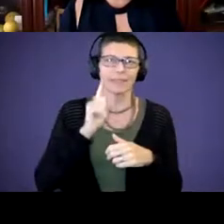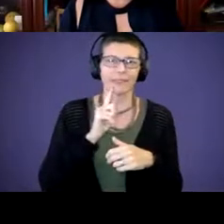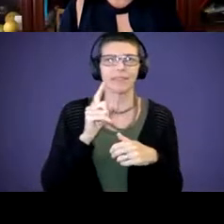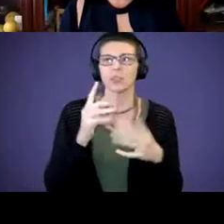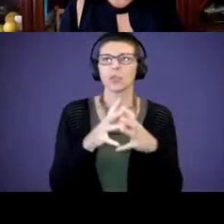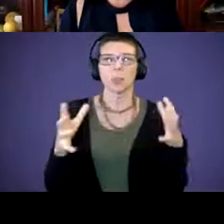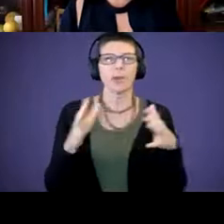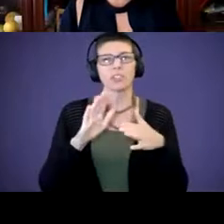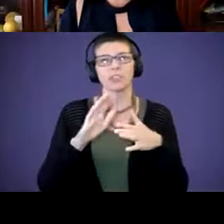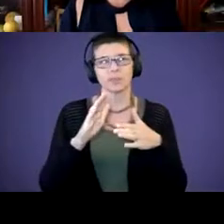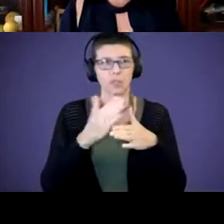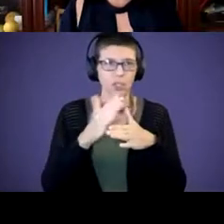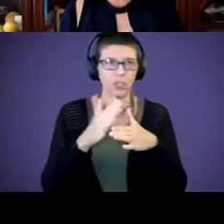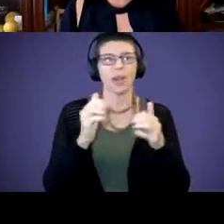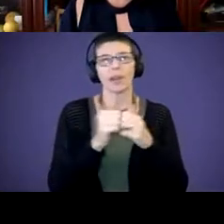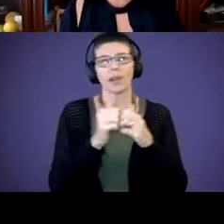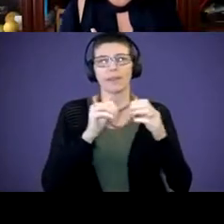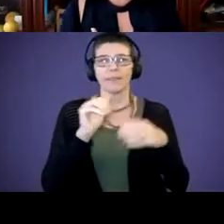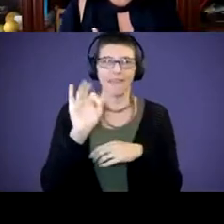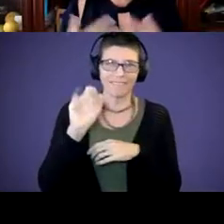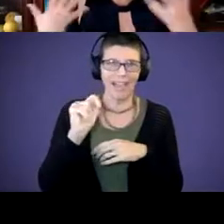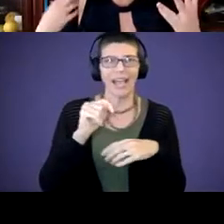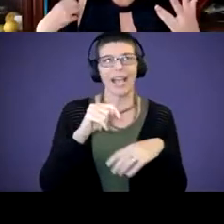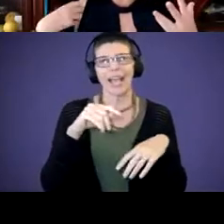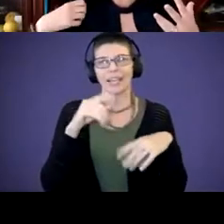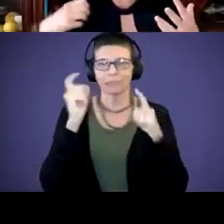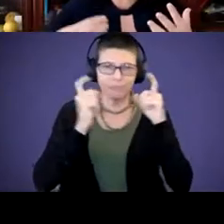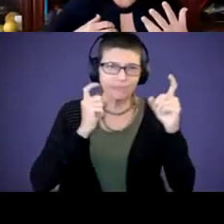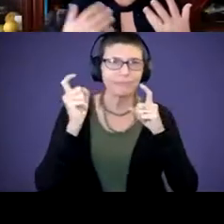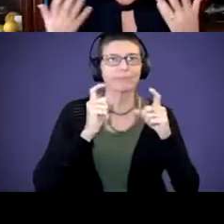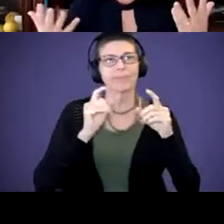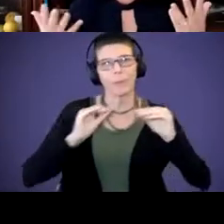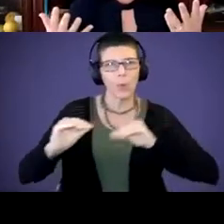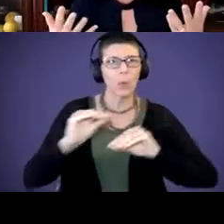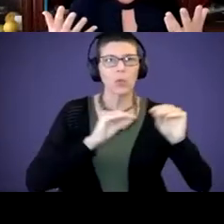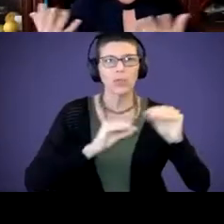focus, engagement, emotions. Thank you.” And don't be afraid if you're a professional